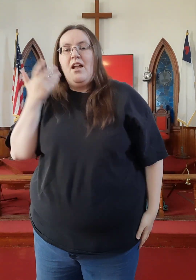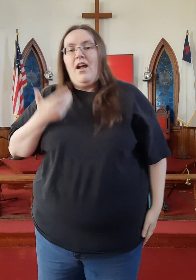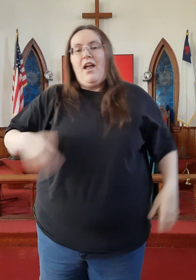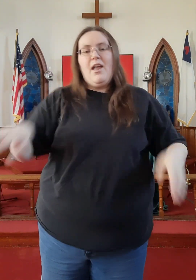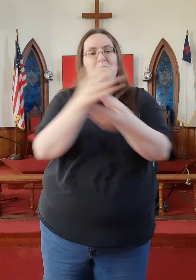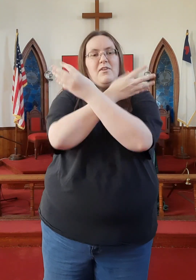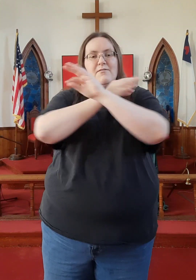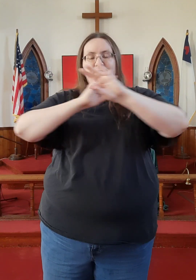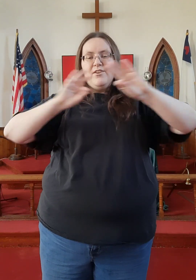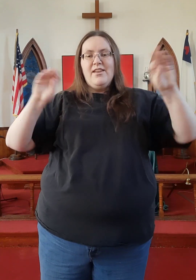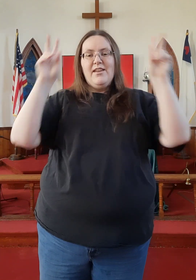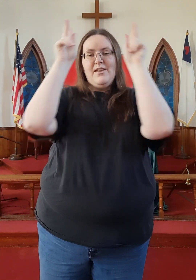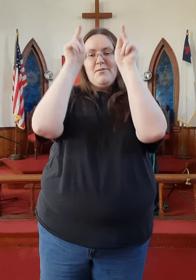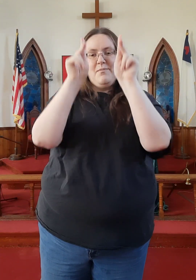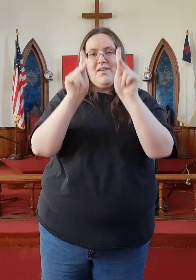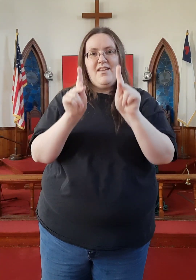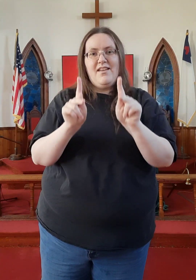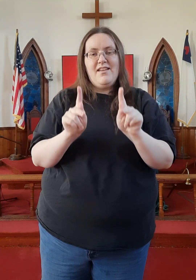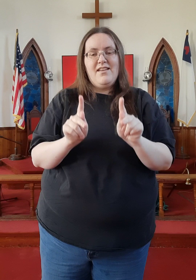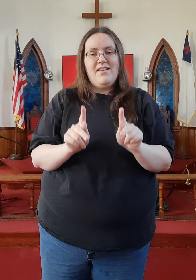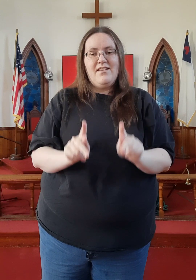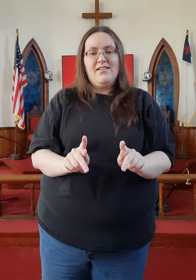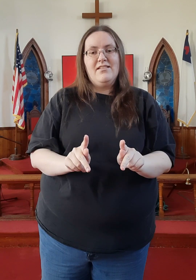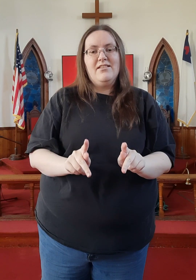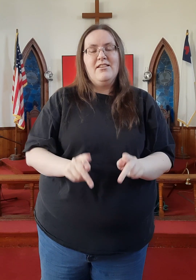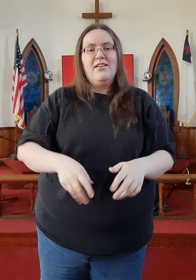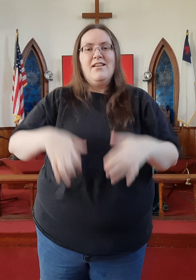And I am a free man today